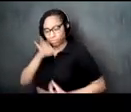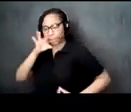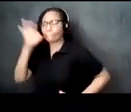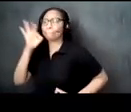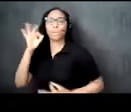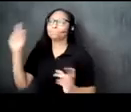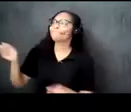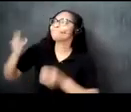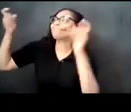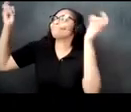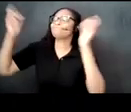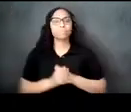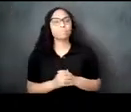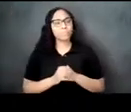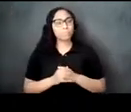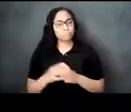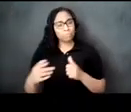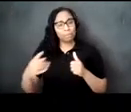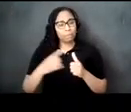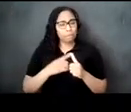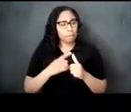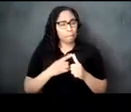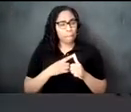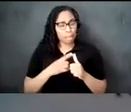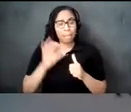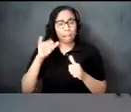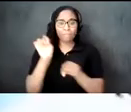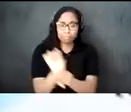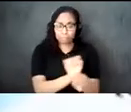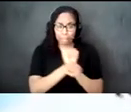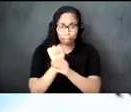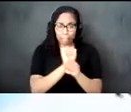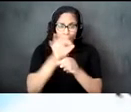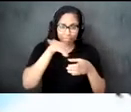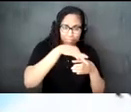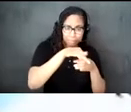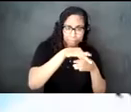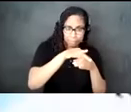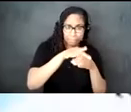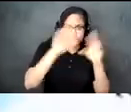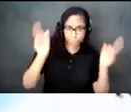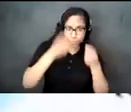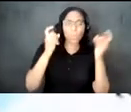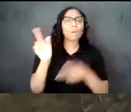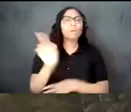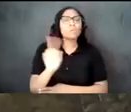the first mention of slave tea ceremonies comes from new orleans which had a sophisticated slave